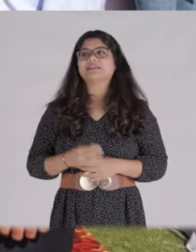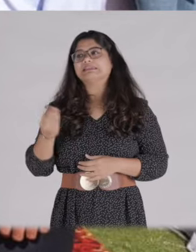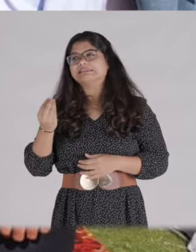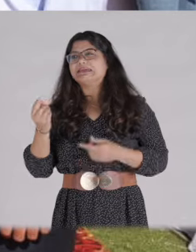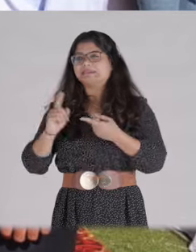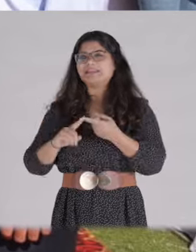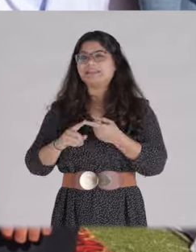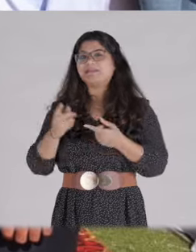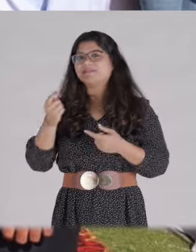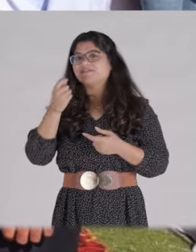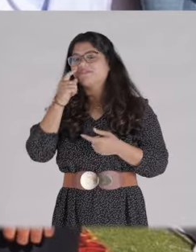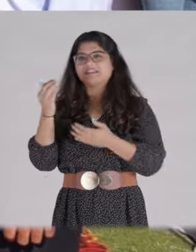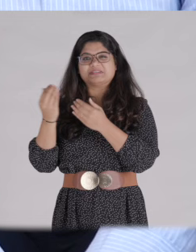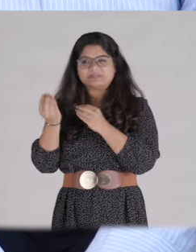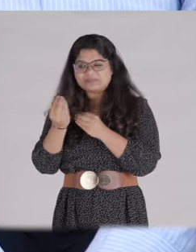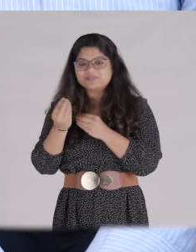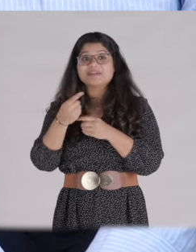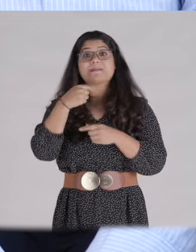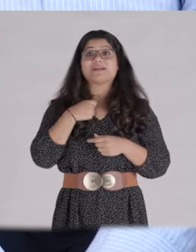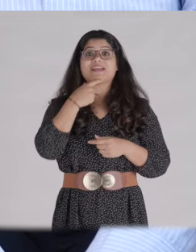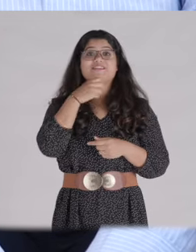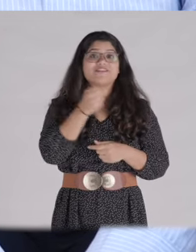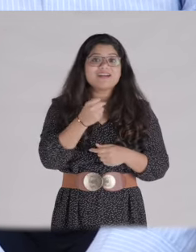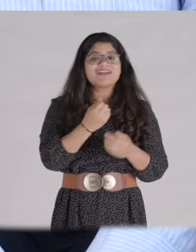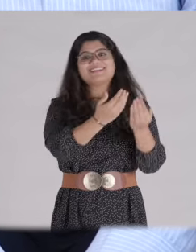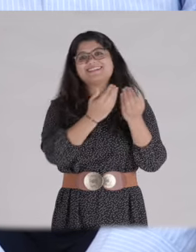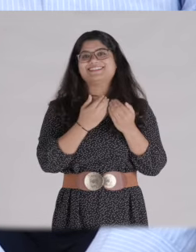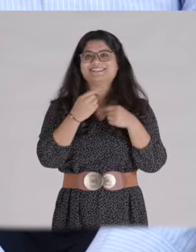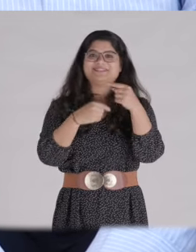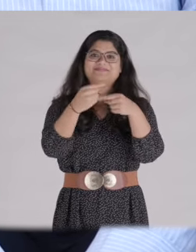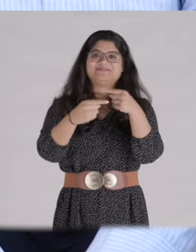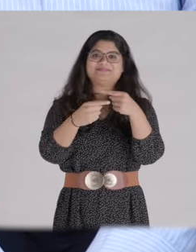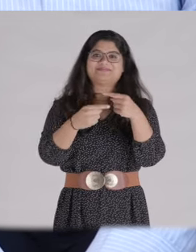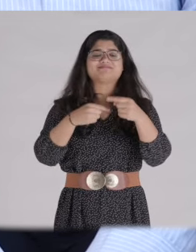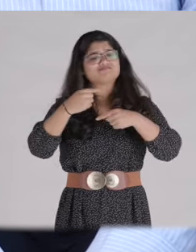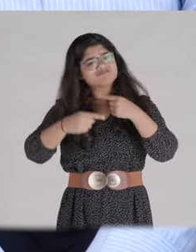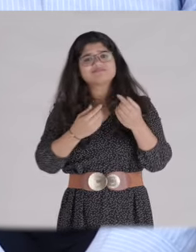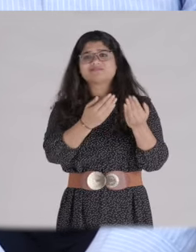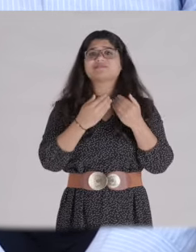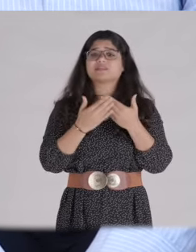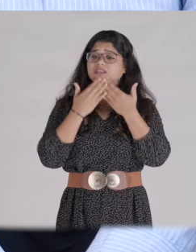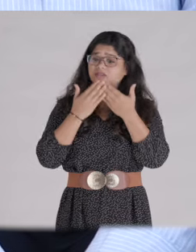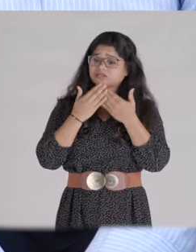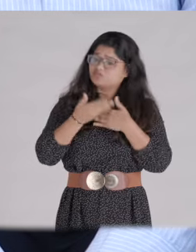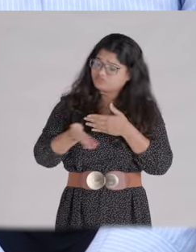Nana-ji has always had my back, whether it is at my studies, at home, or all the way here.